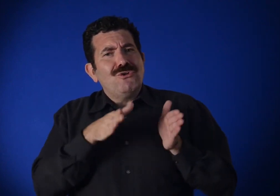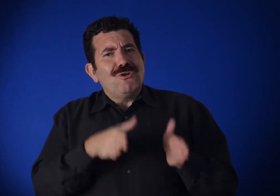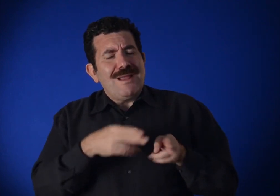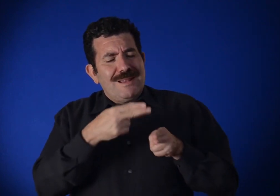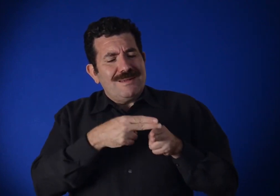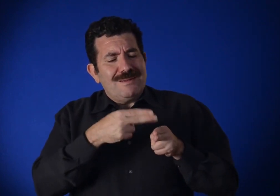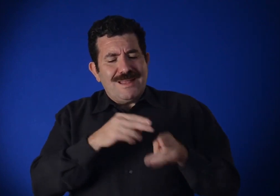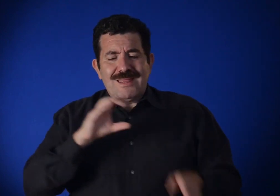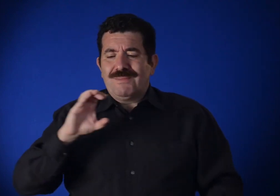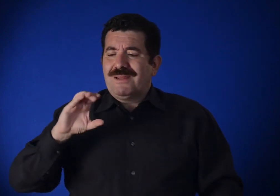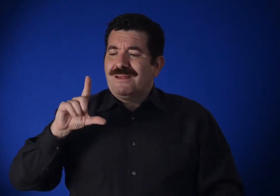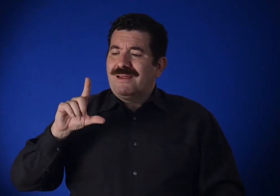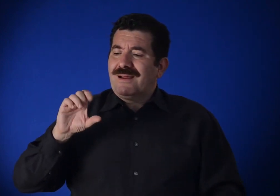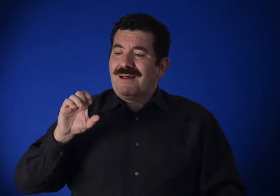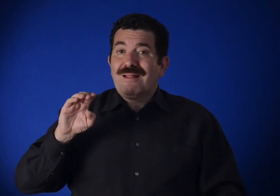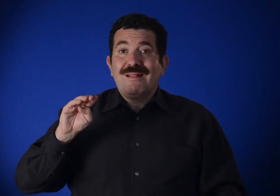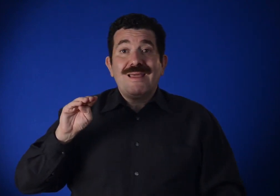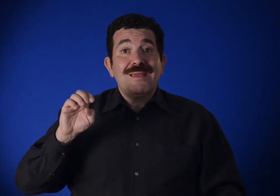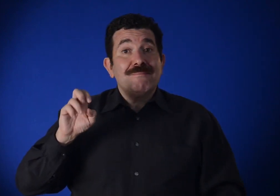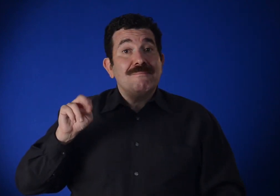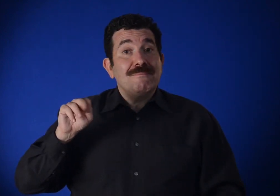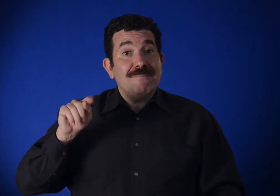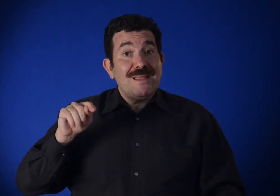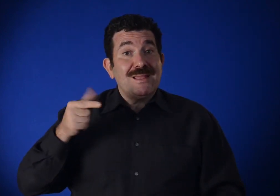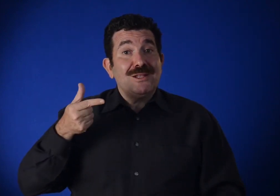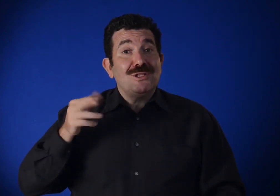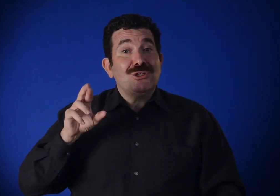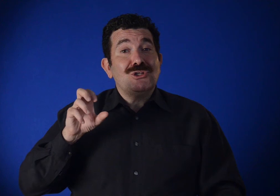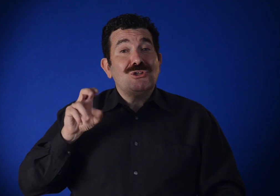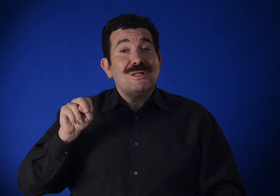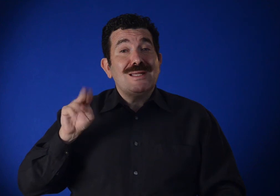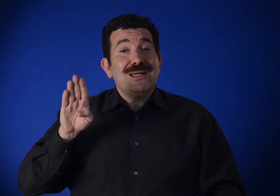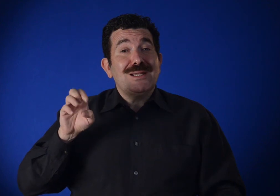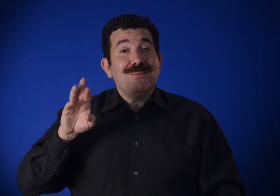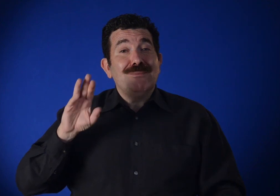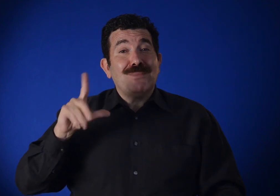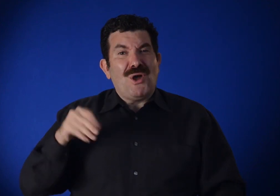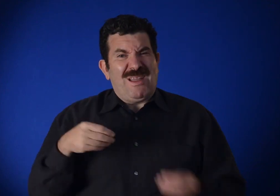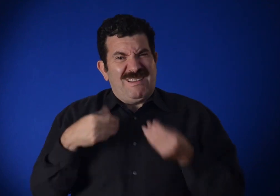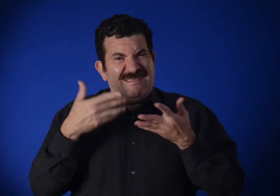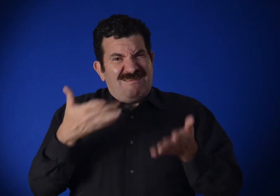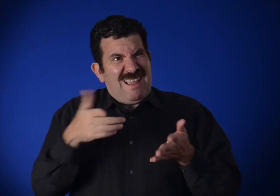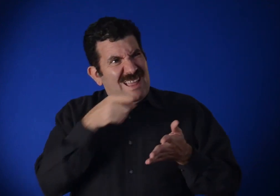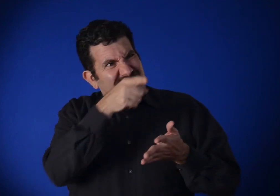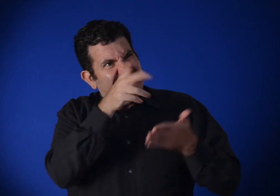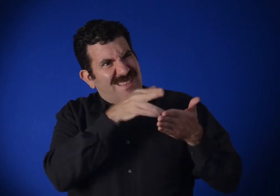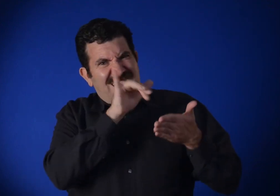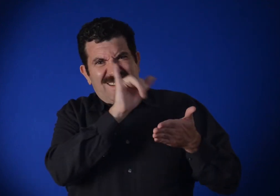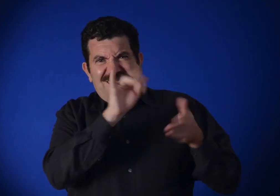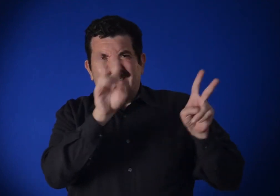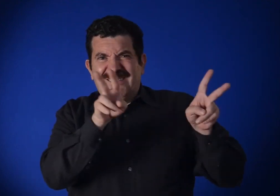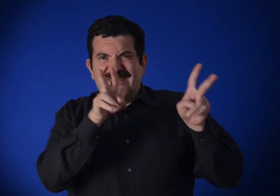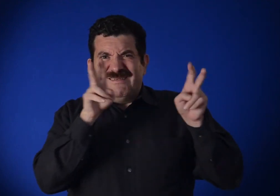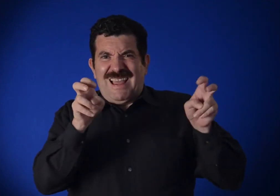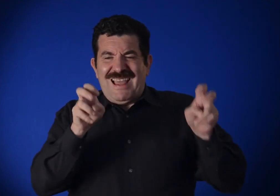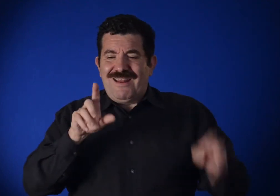Another critic, Clement Greenberg, gave this painting its title,